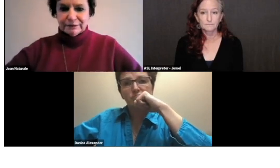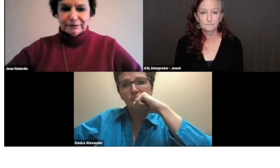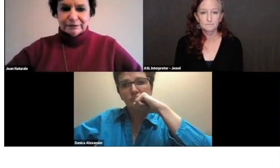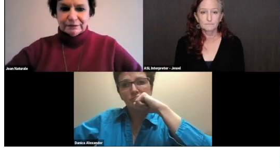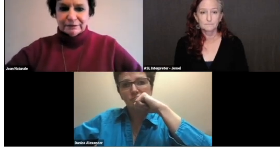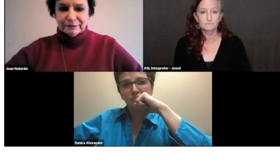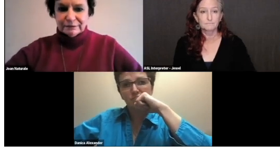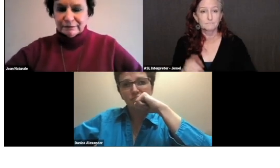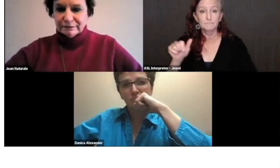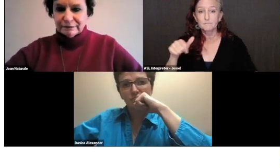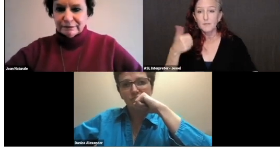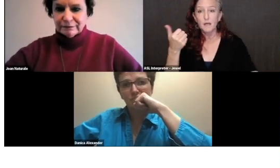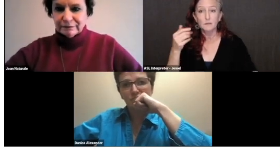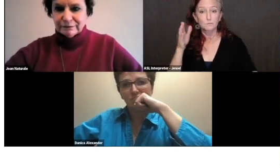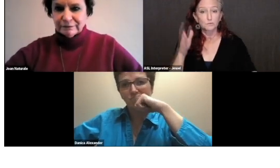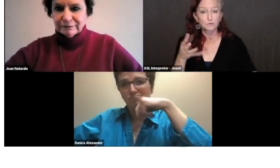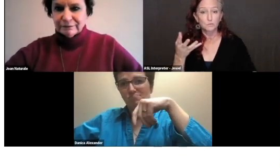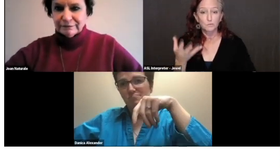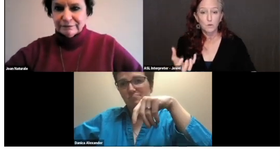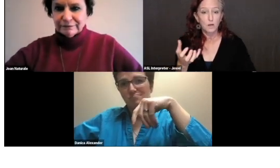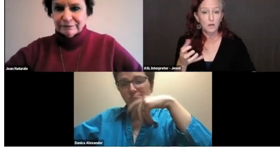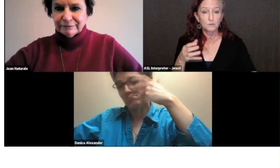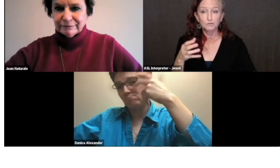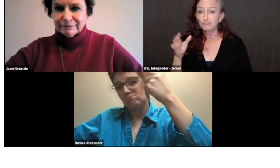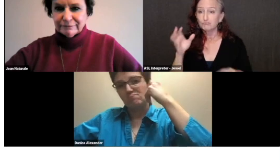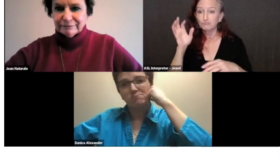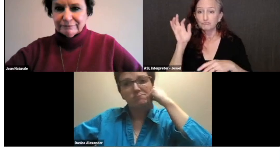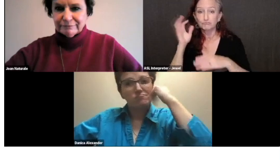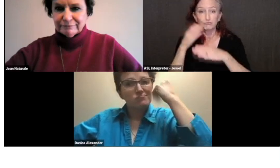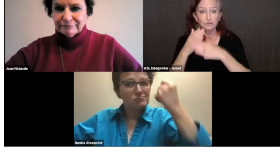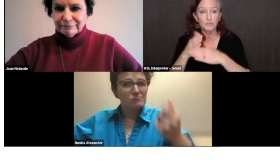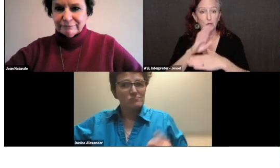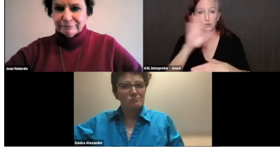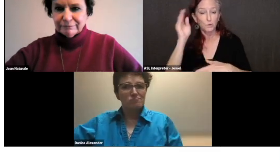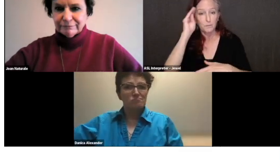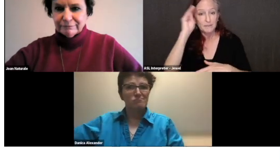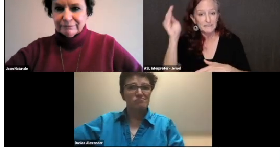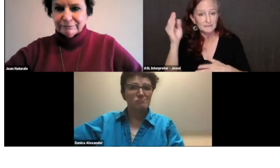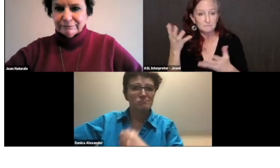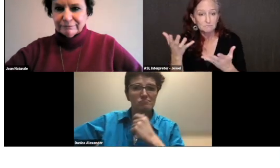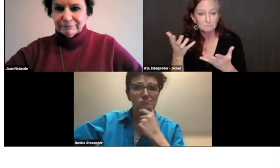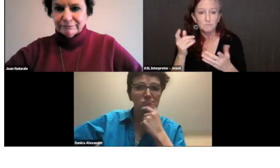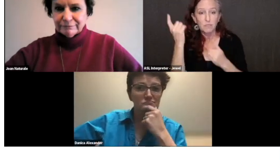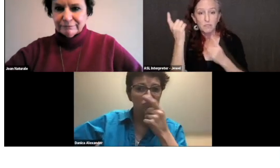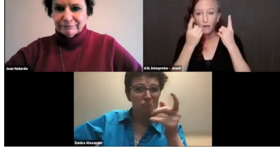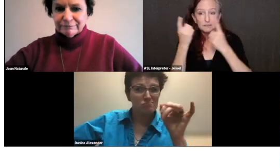Does anyone else -- would anyone else would like to weigh in on that?